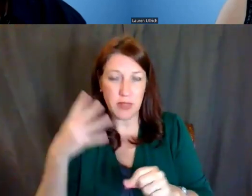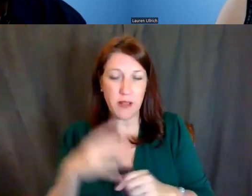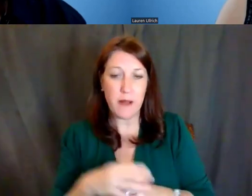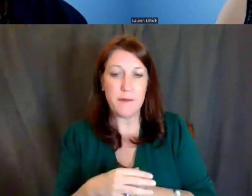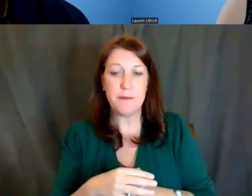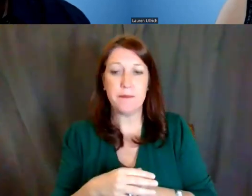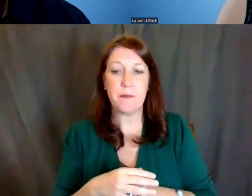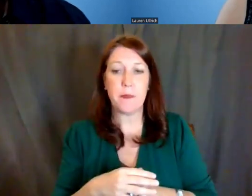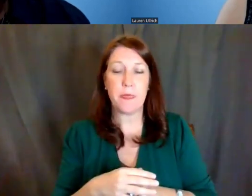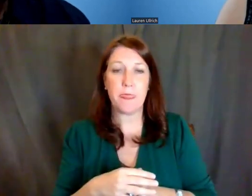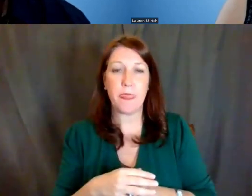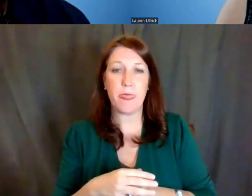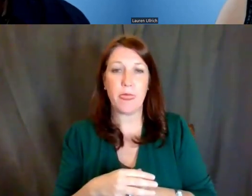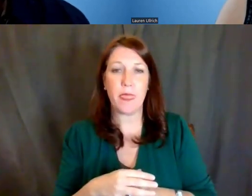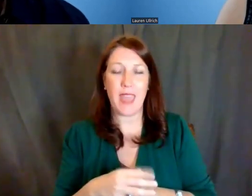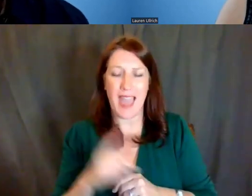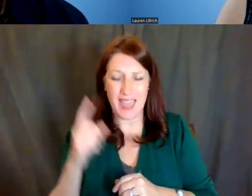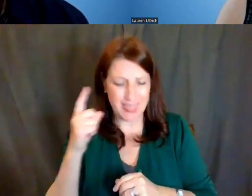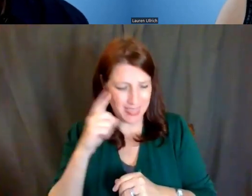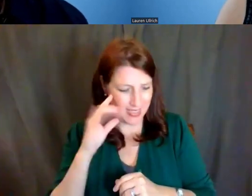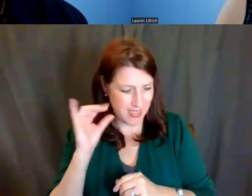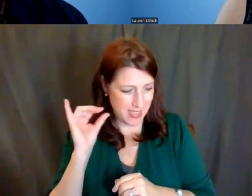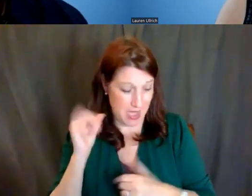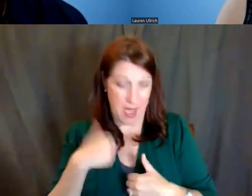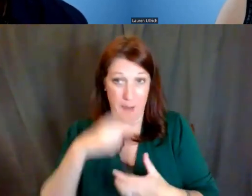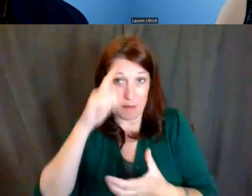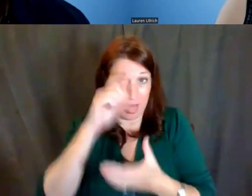And that comes out, I believe -- and I could be wrong, Lauren --